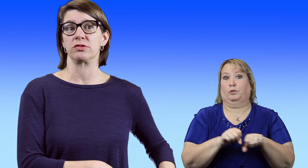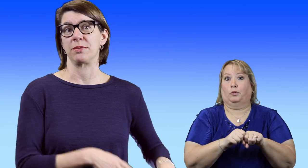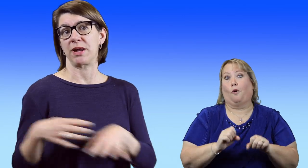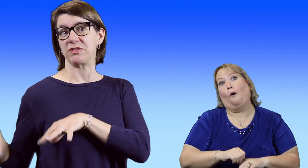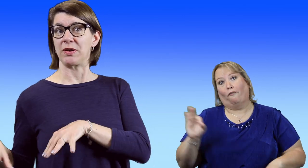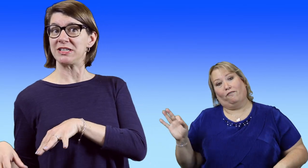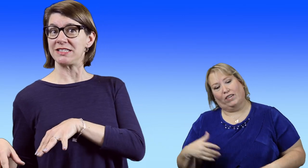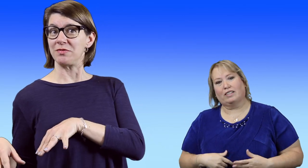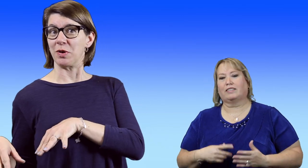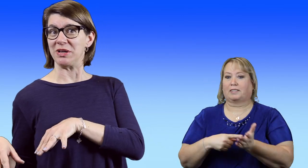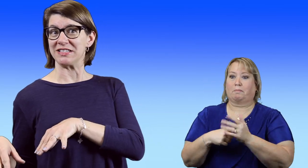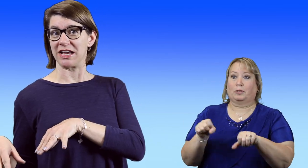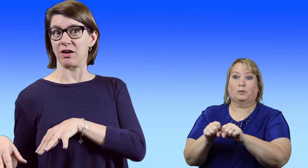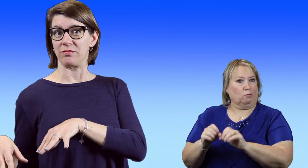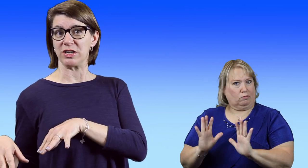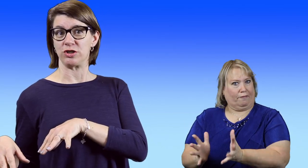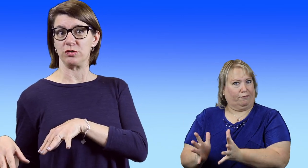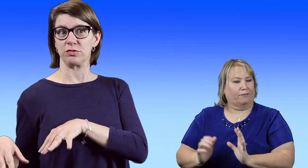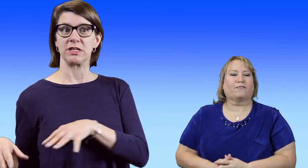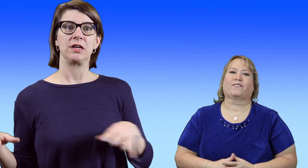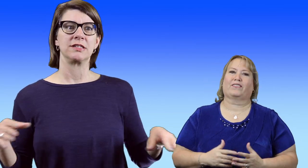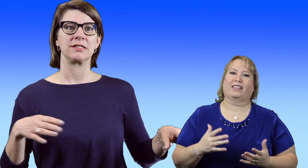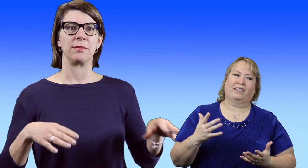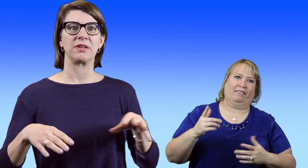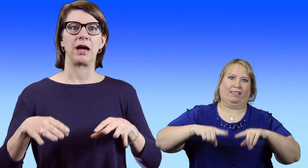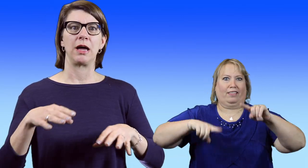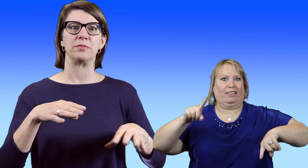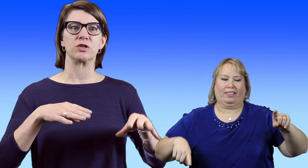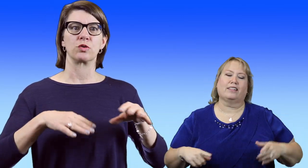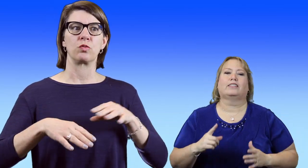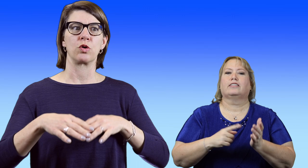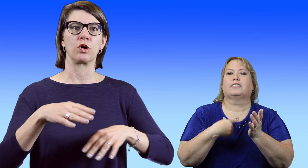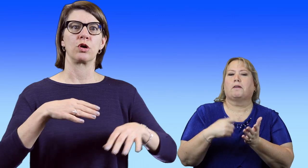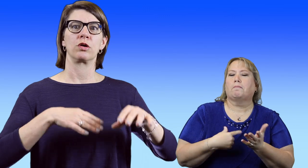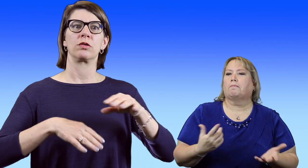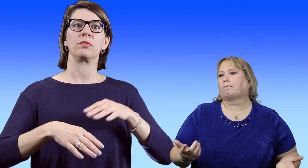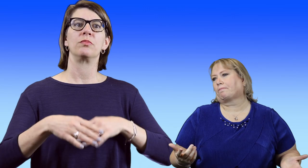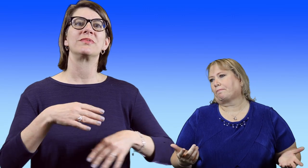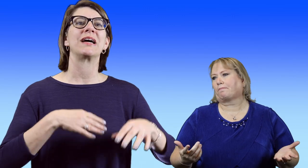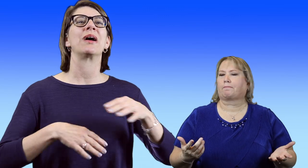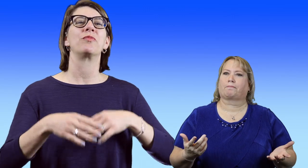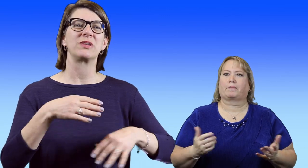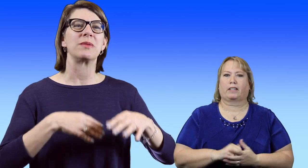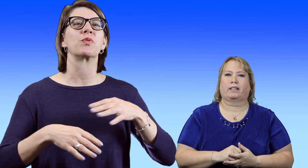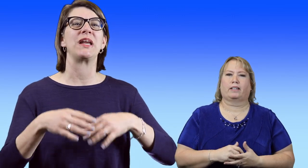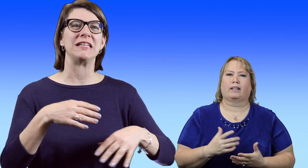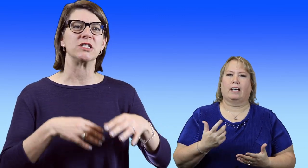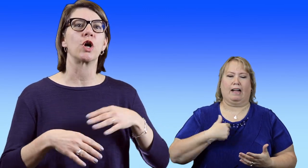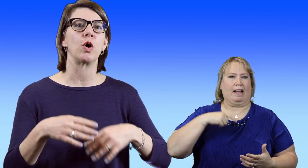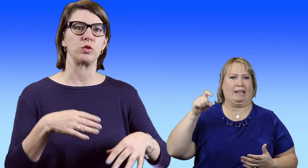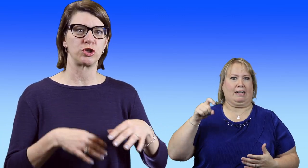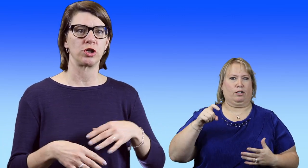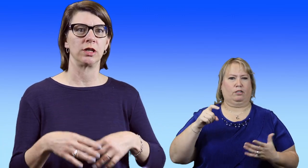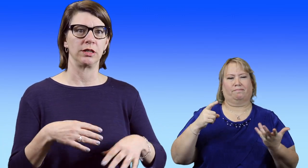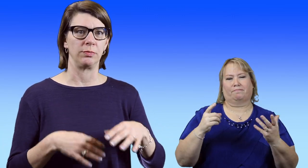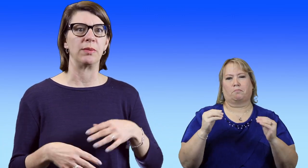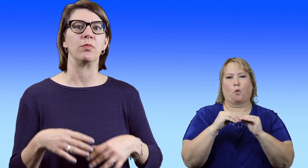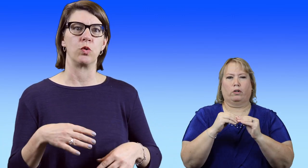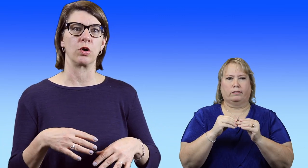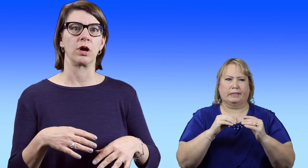Sometimes families didn't want me to take off my shoes. Sometimes there were -- times where I needed to coach a little bit more